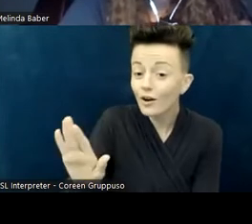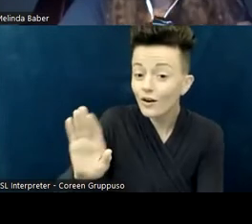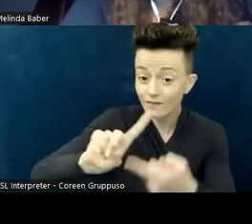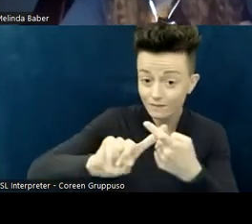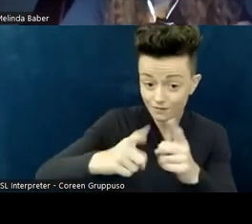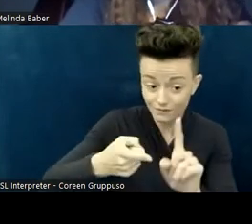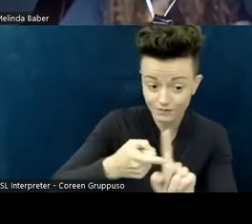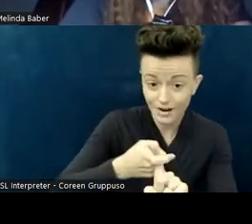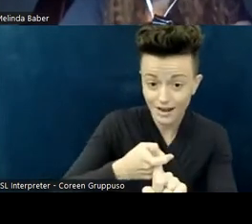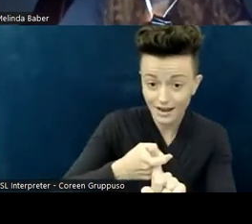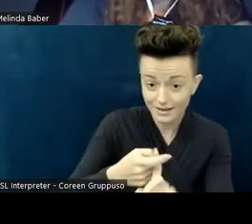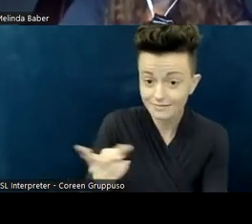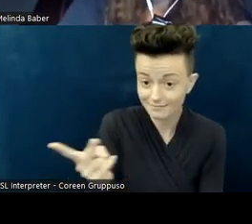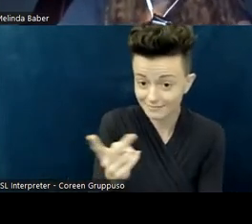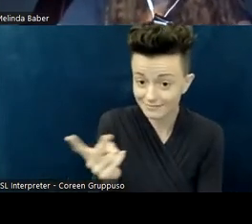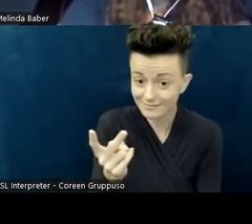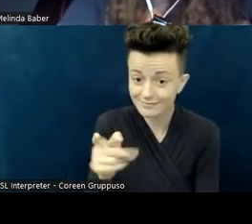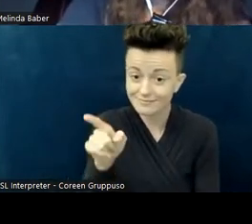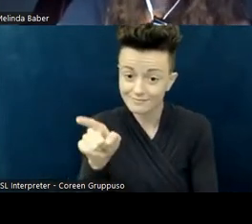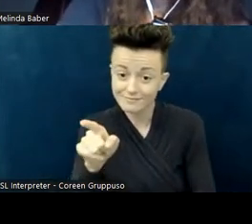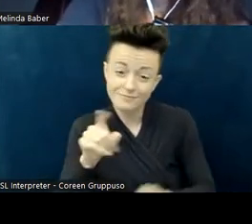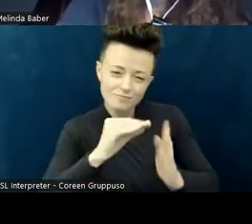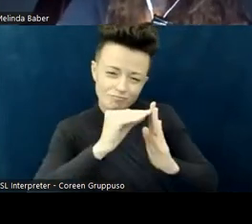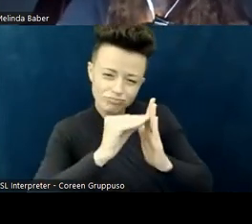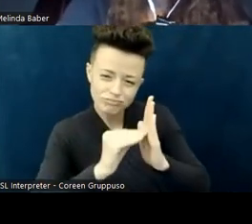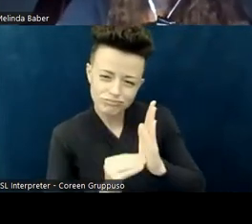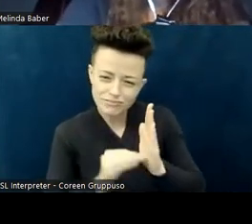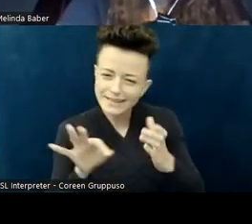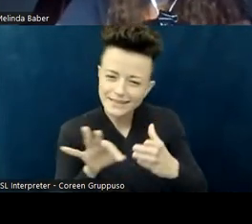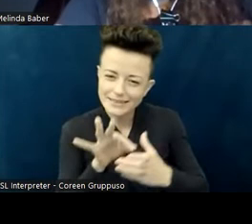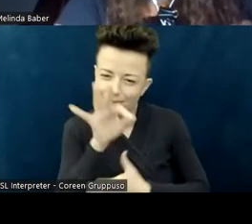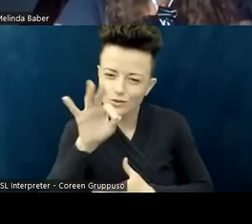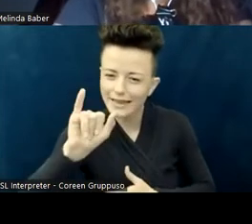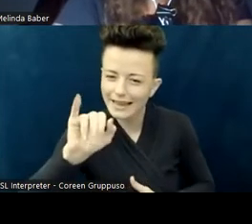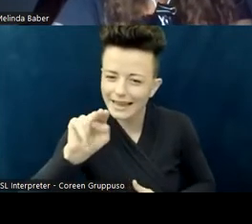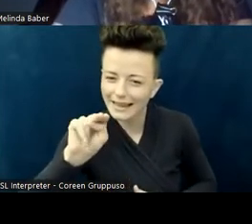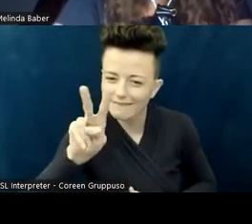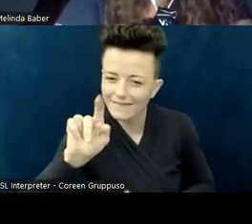did the spiritual gifts inventory together because she couldn't read.